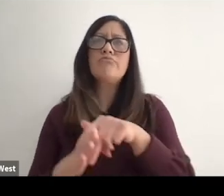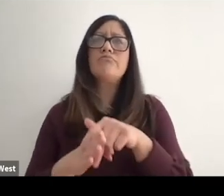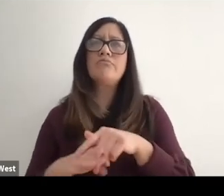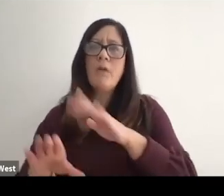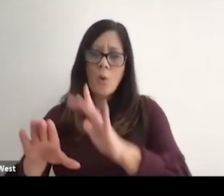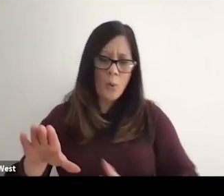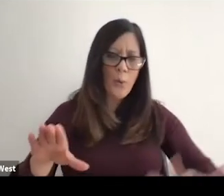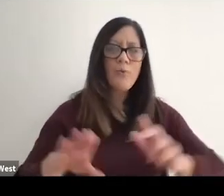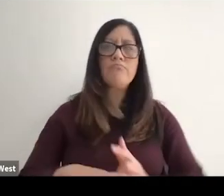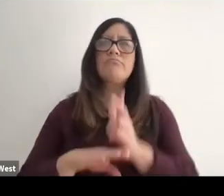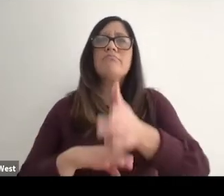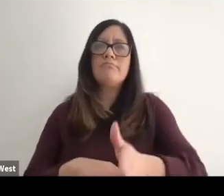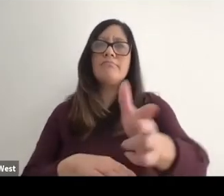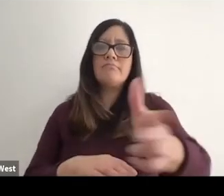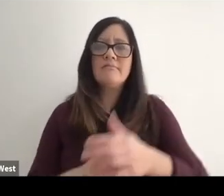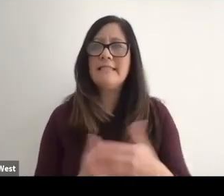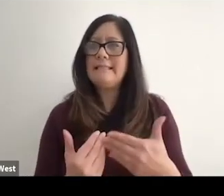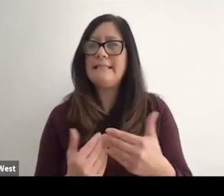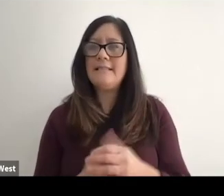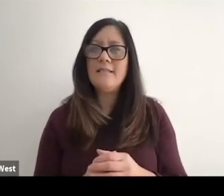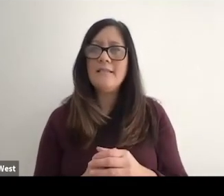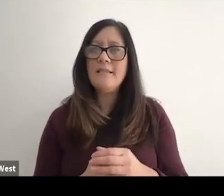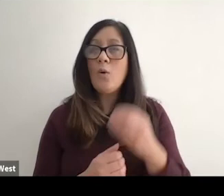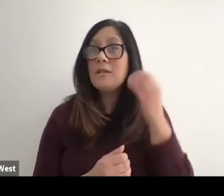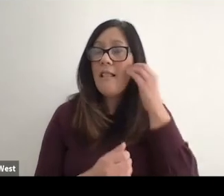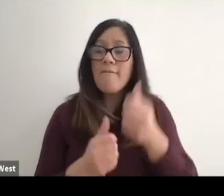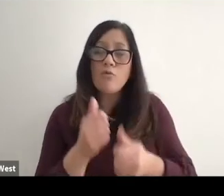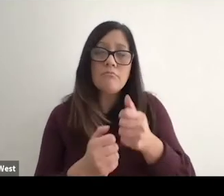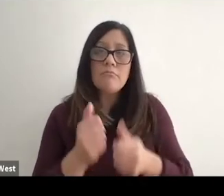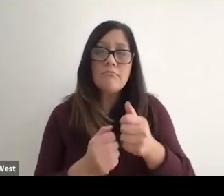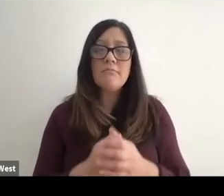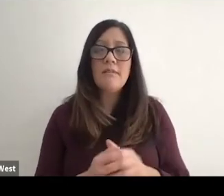think about the last time that you had your cell phone right? And you were texting somebody.